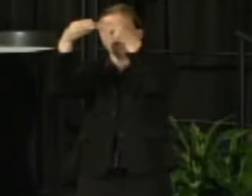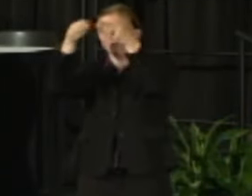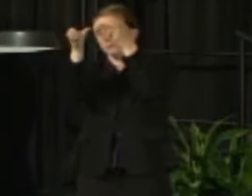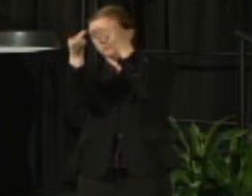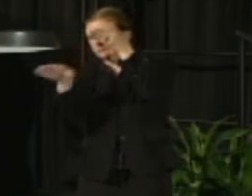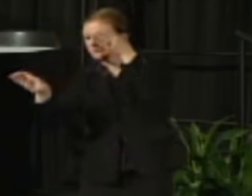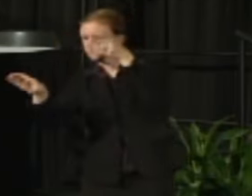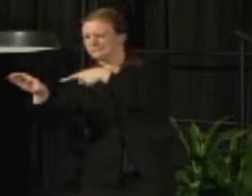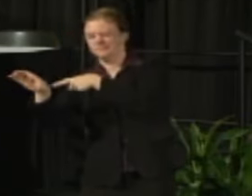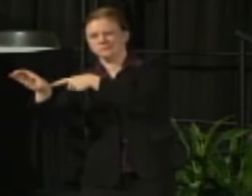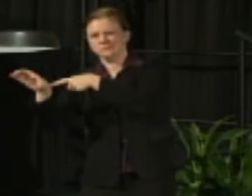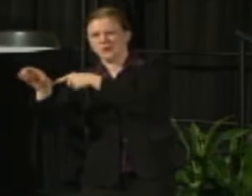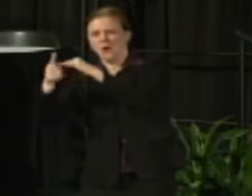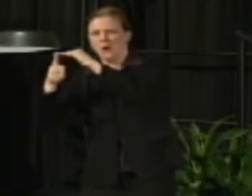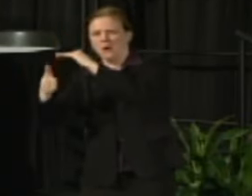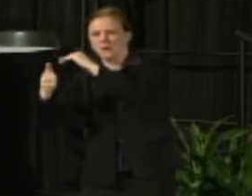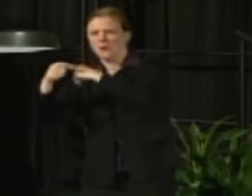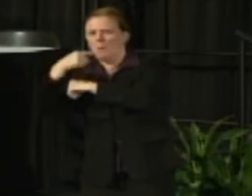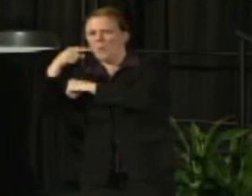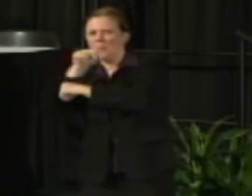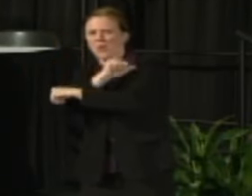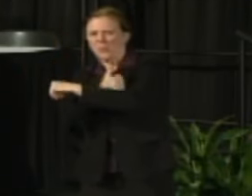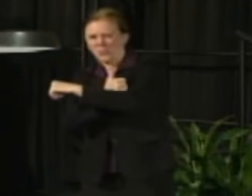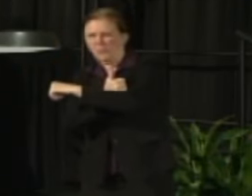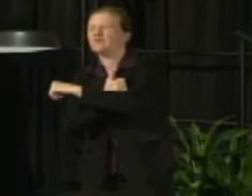Part of the logic behind that is that it will take a while for the language,